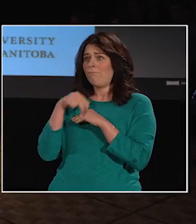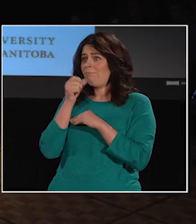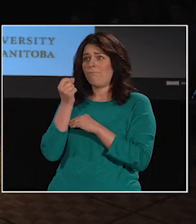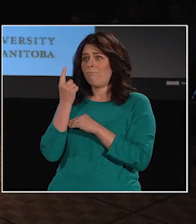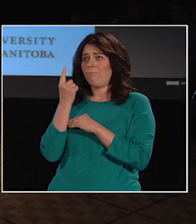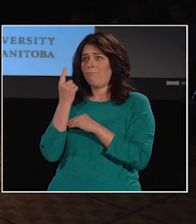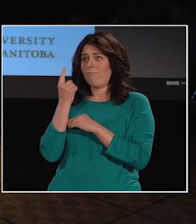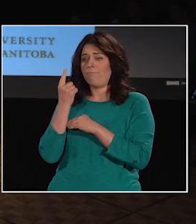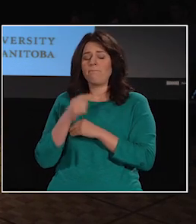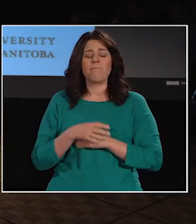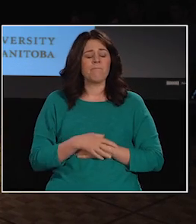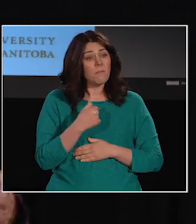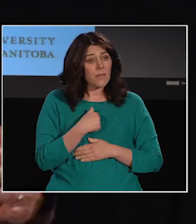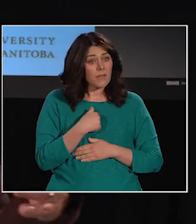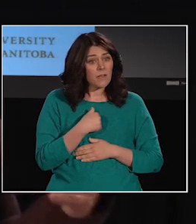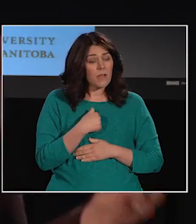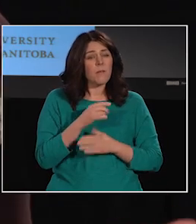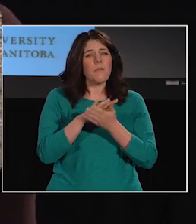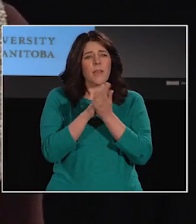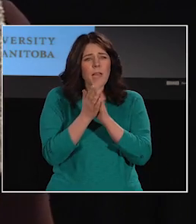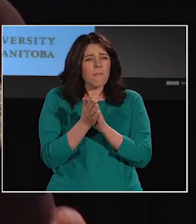What motivates me in my work